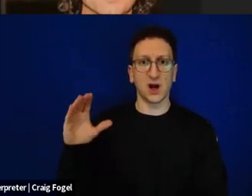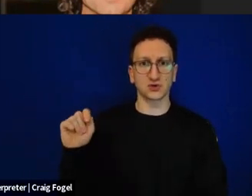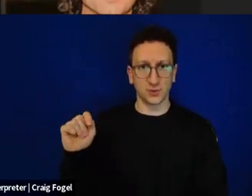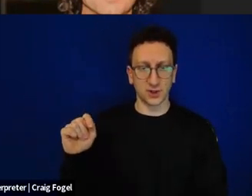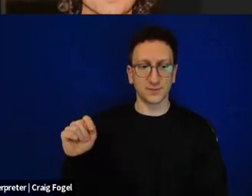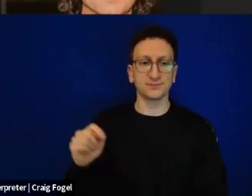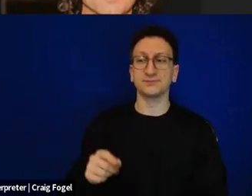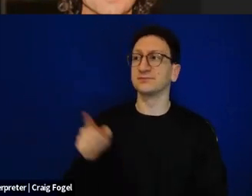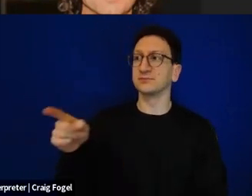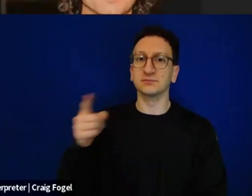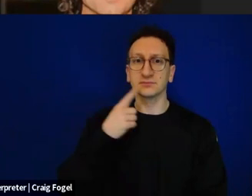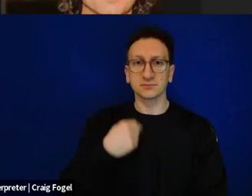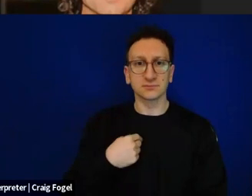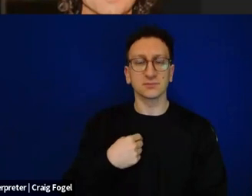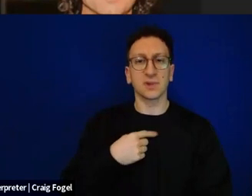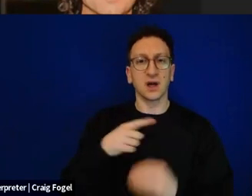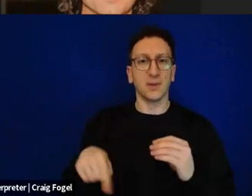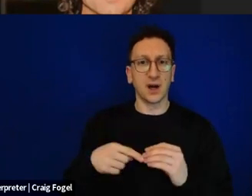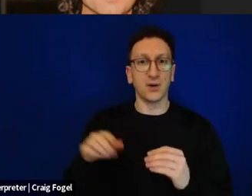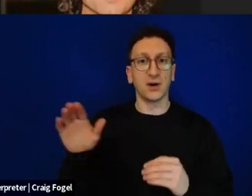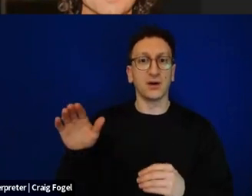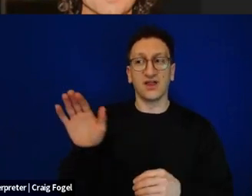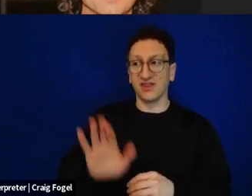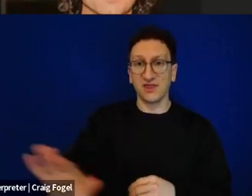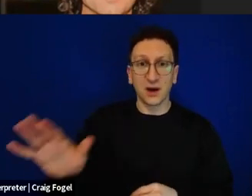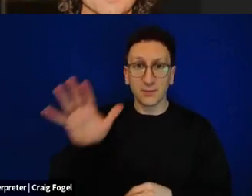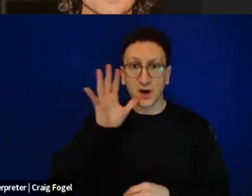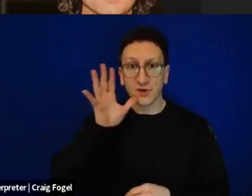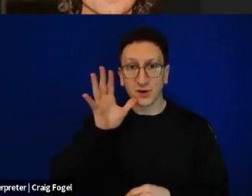when their mother, Hadassah Calderon, his sister-in-law, got the children back.